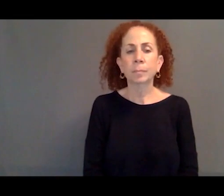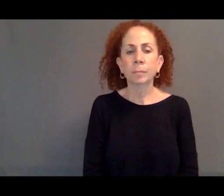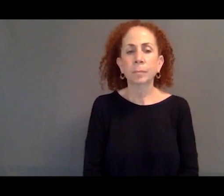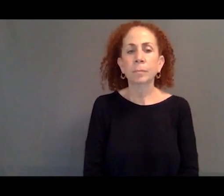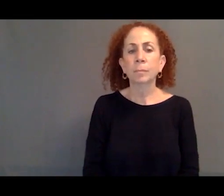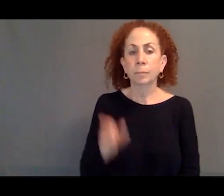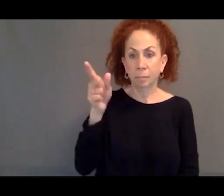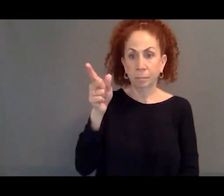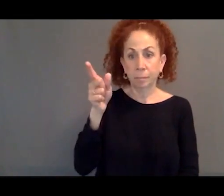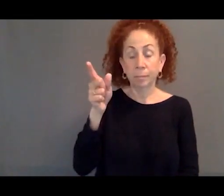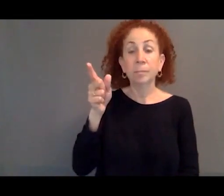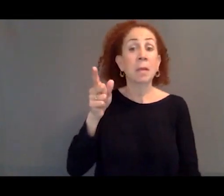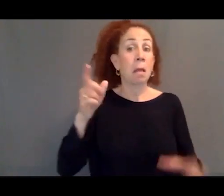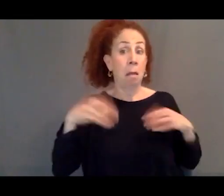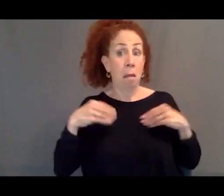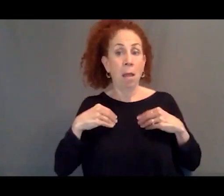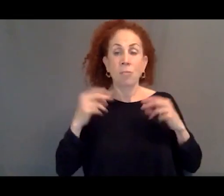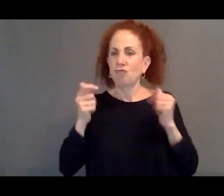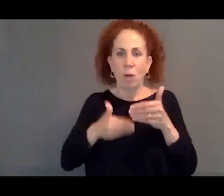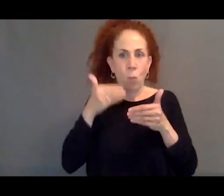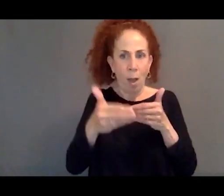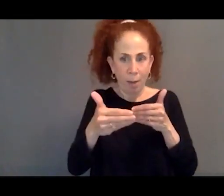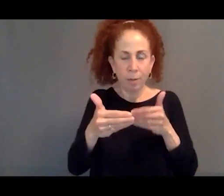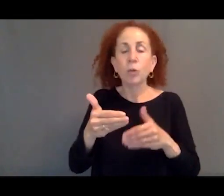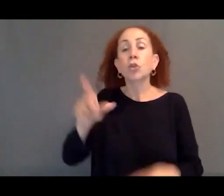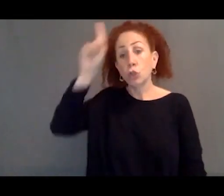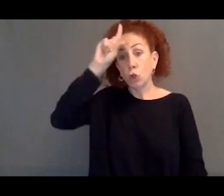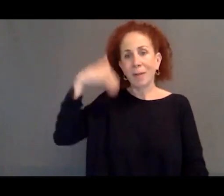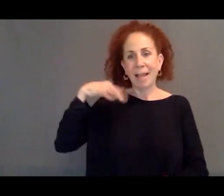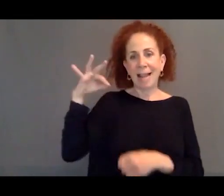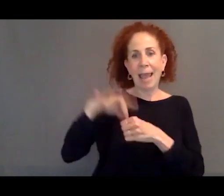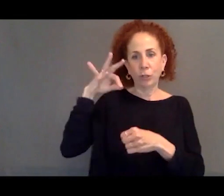holds a set of elections in 2017.